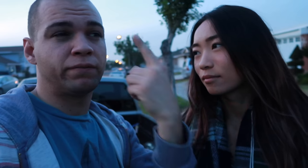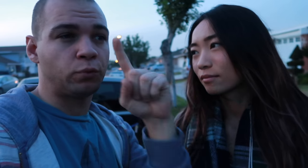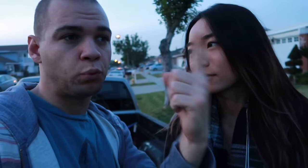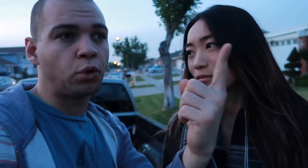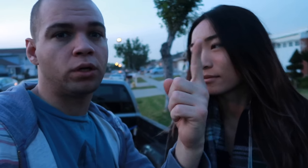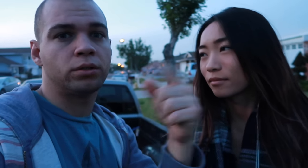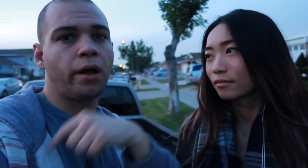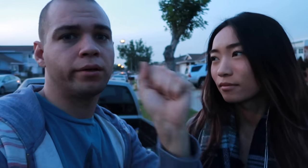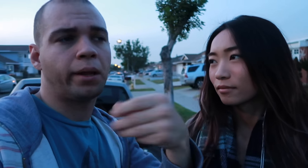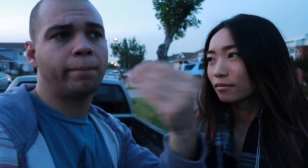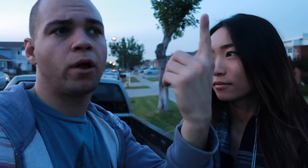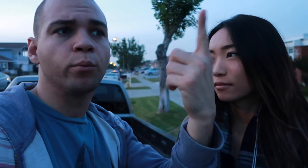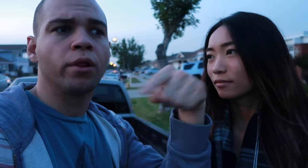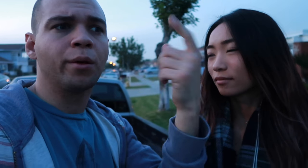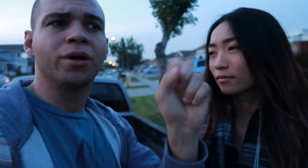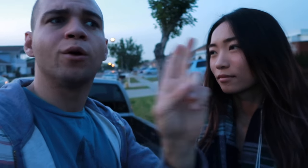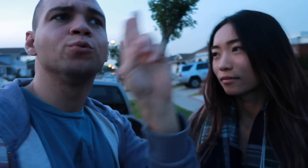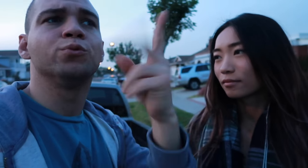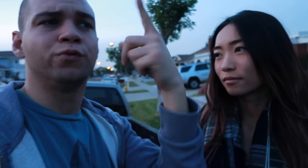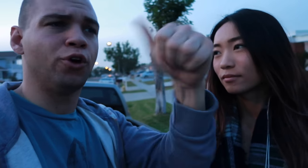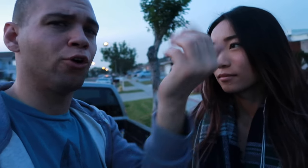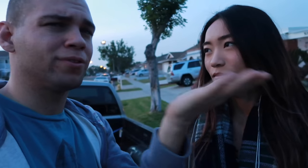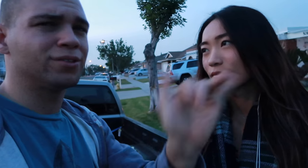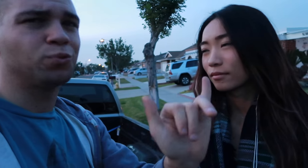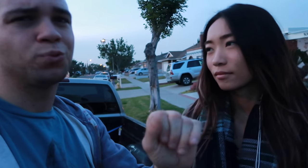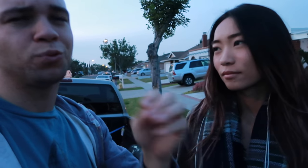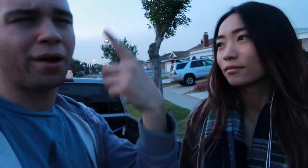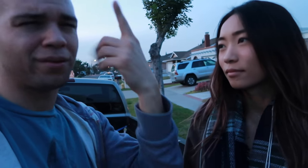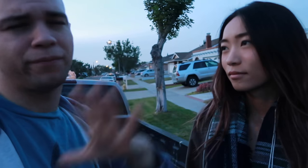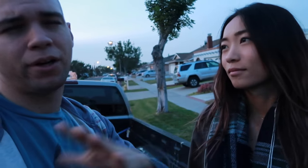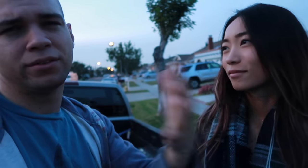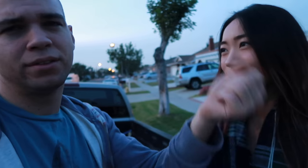for one that I can buy. I can use it again for other stuff so i think its fine